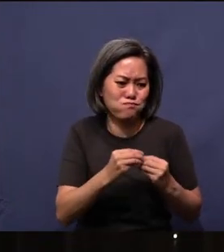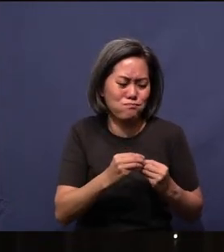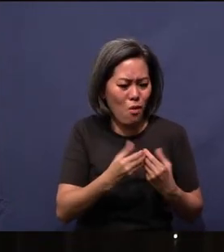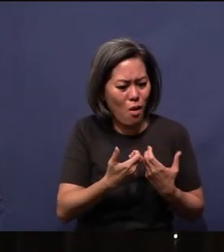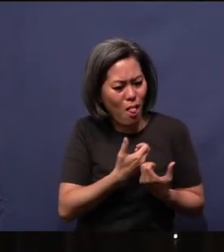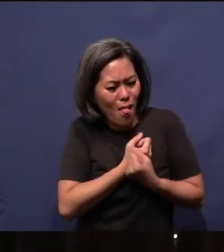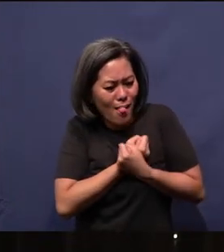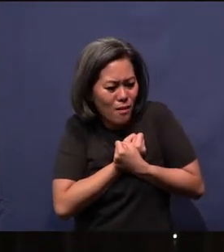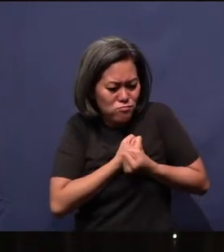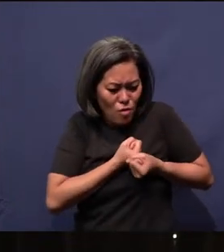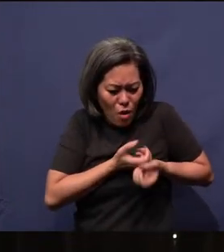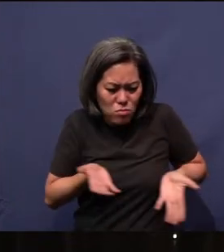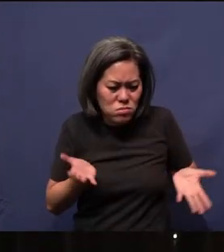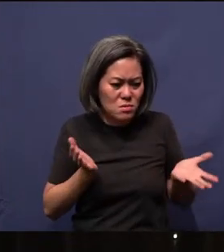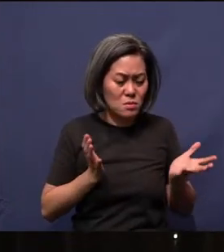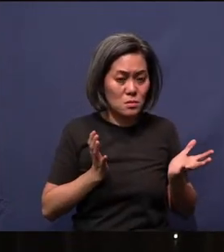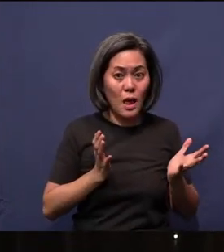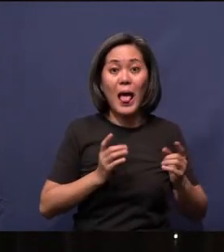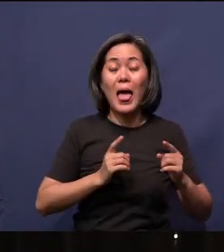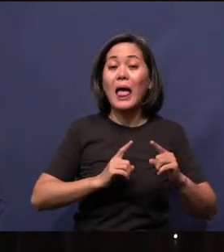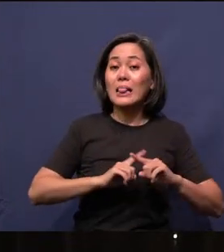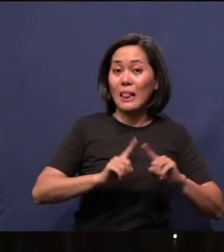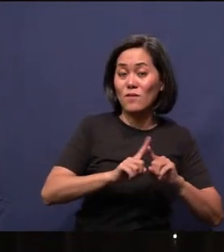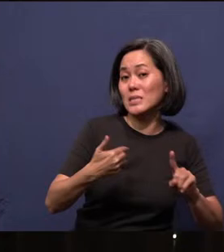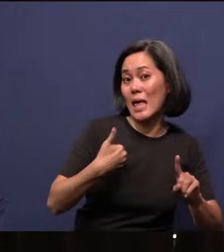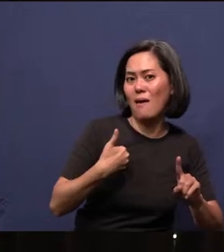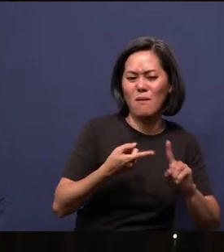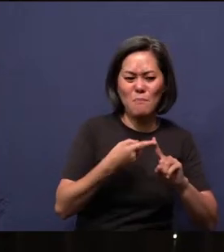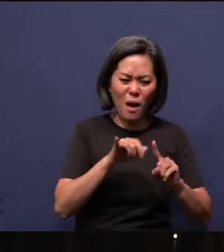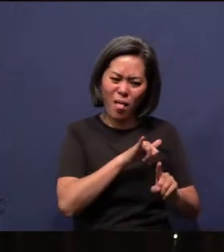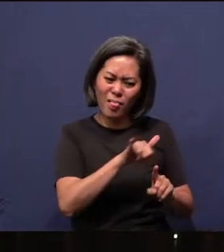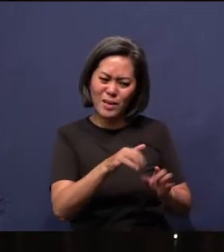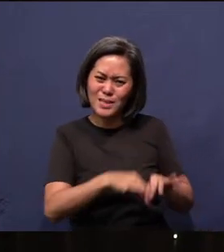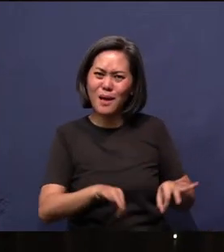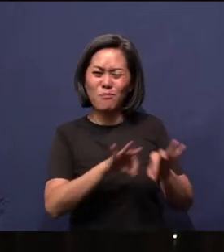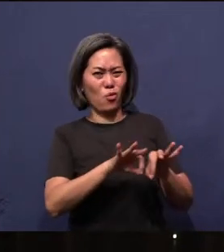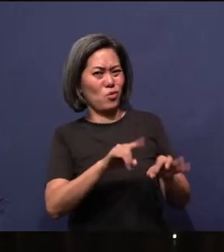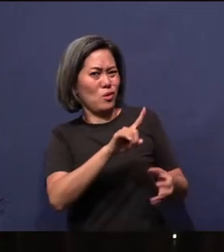understanding. There are differences. But are these things so important to